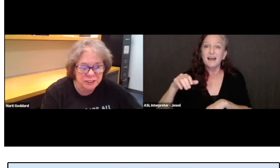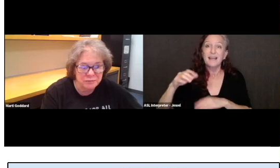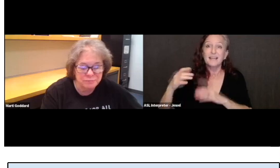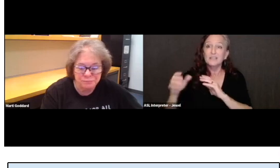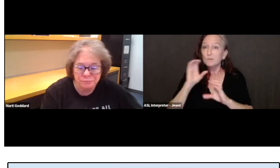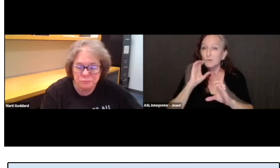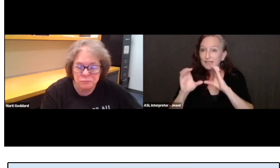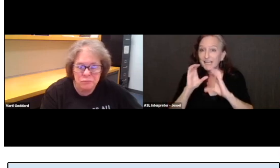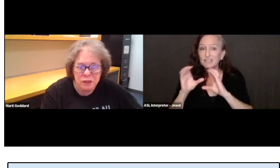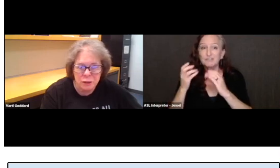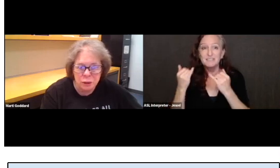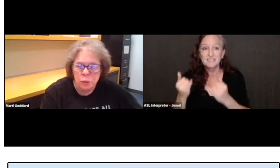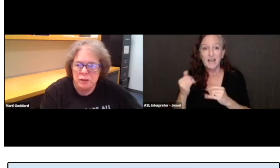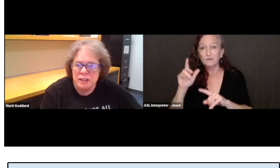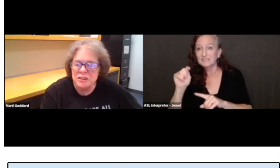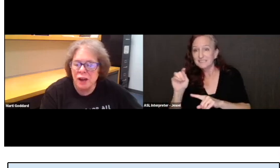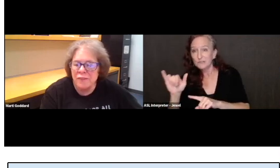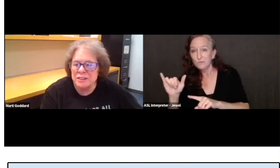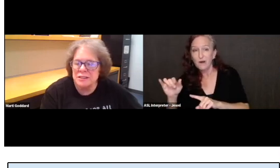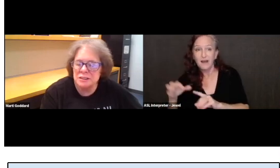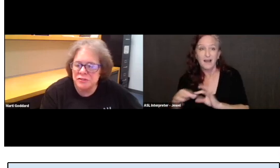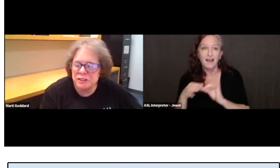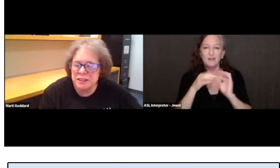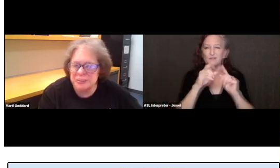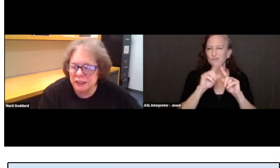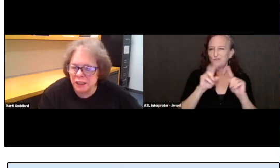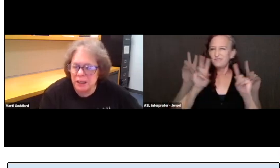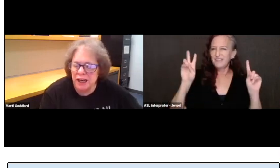We also have assistive listening.